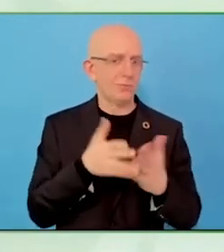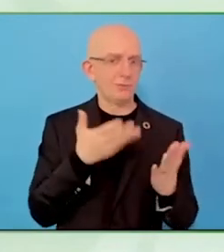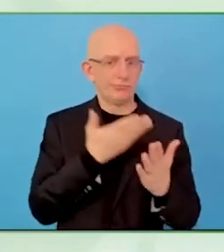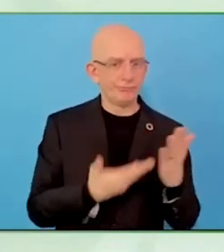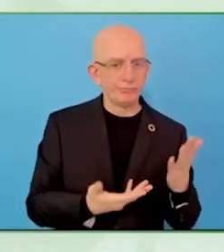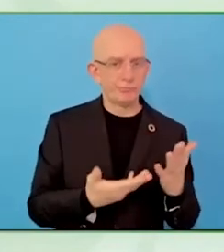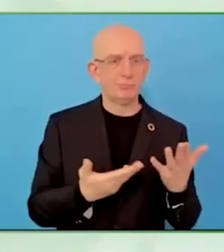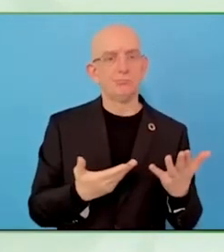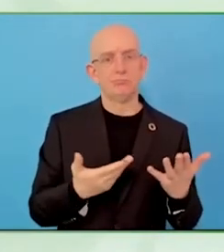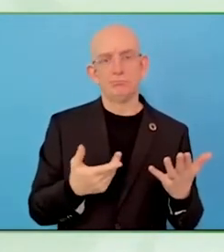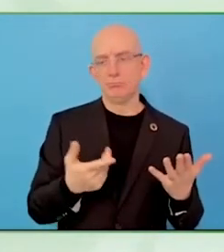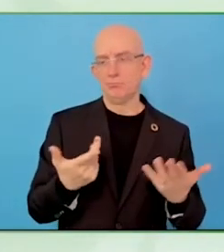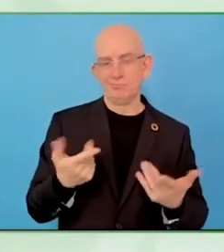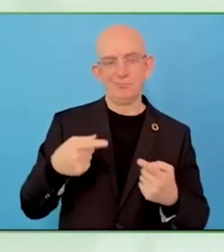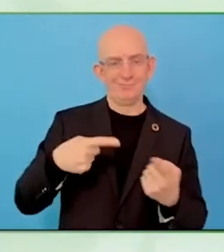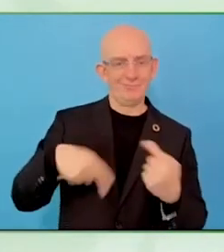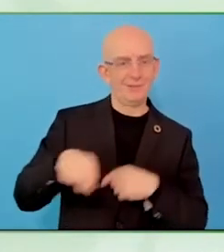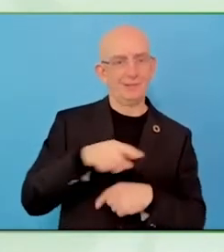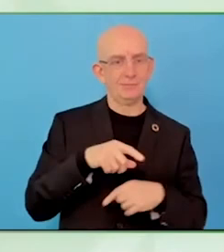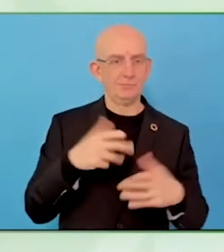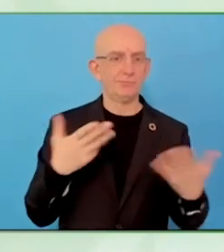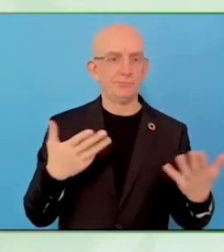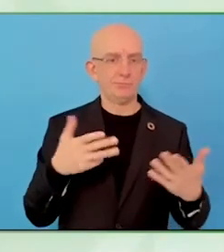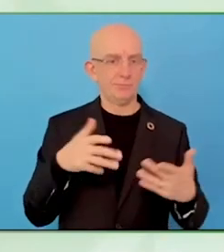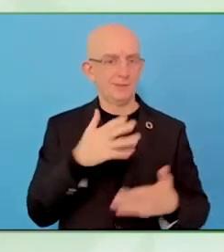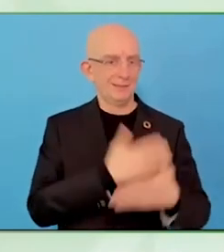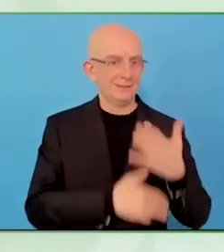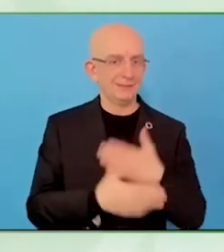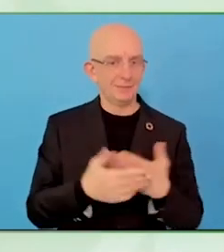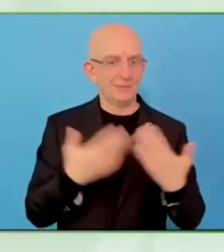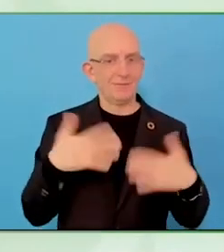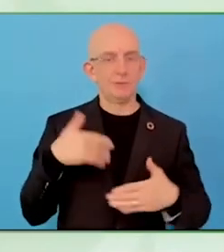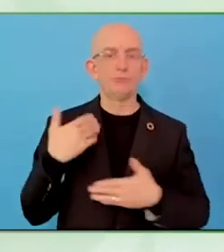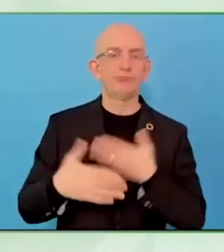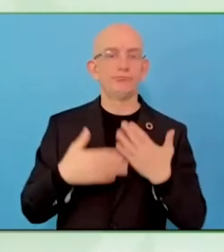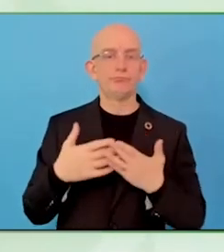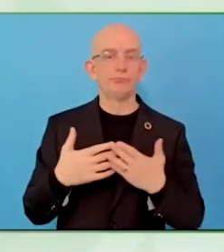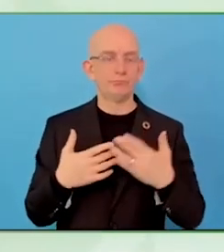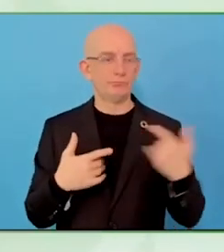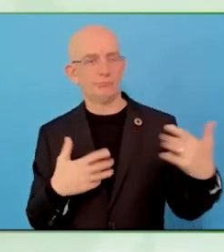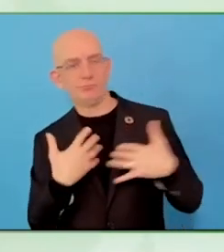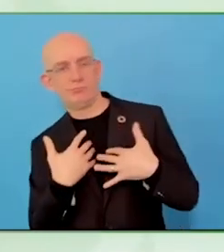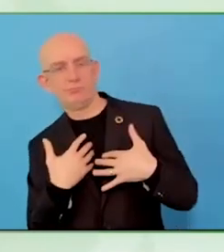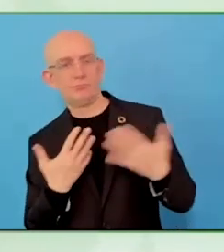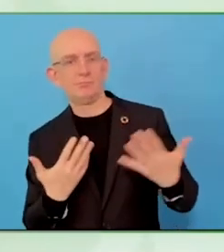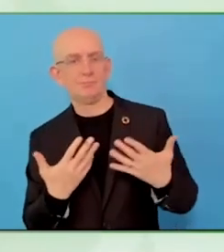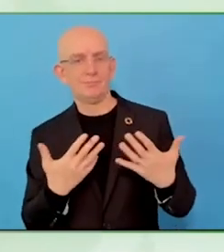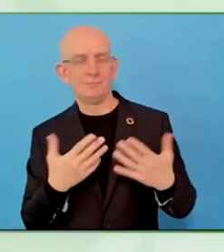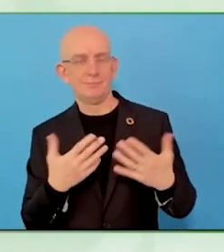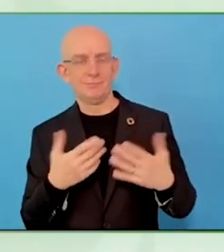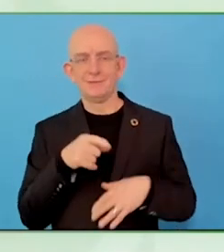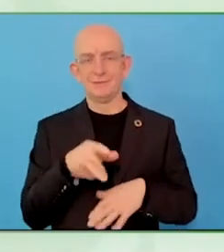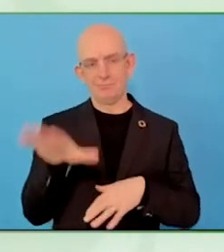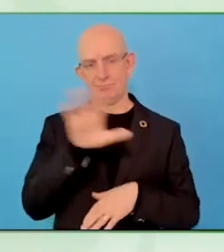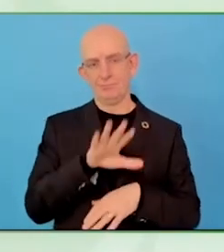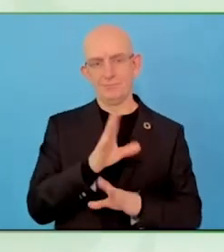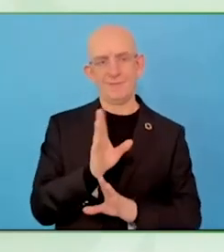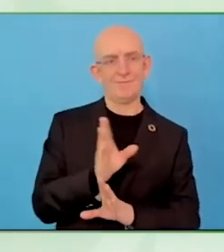We thought art could be a bridge for telling the story, telling their own stories. And raising their voices.